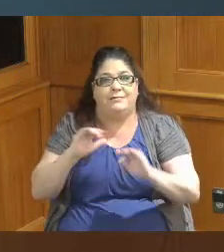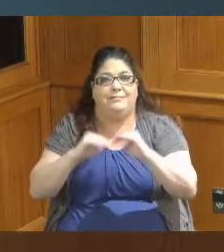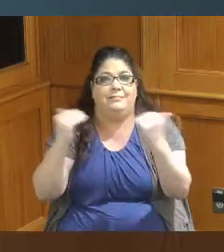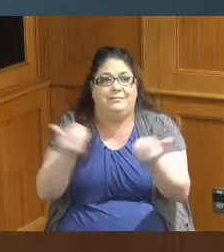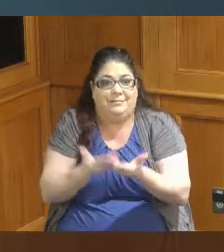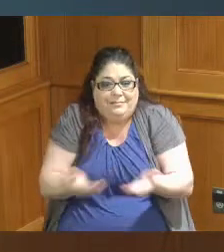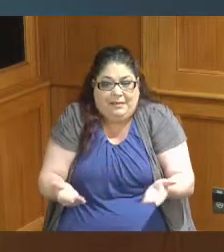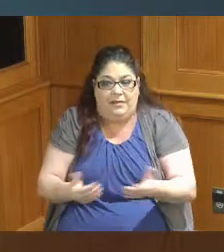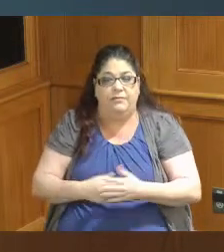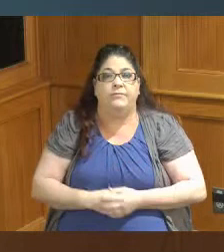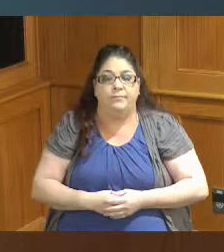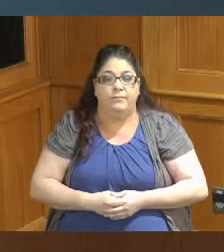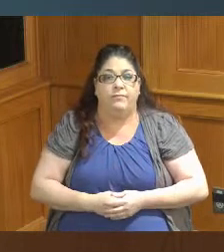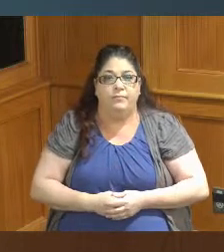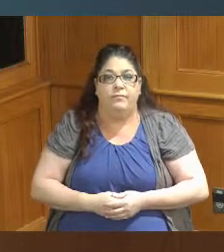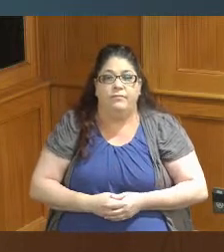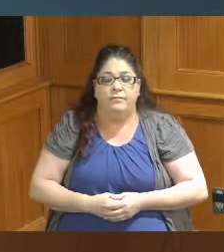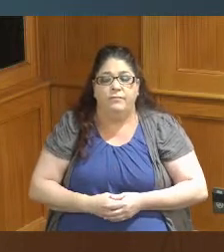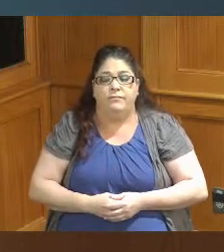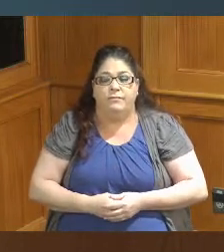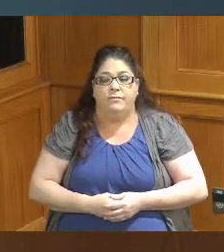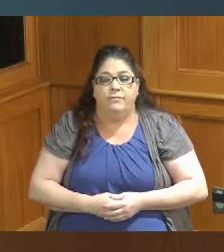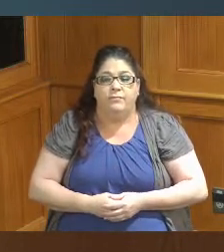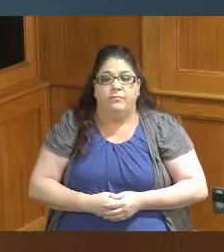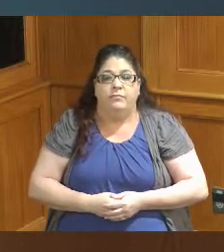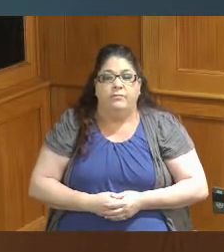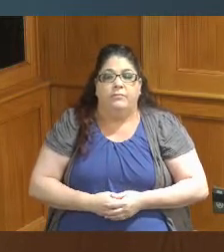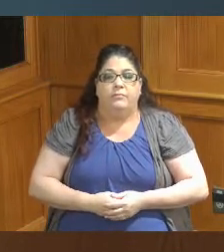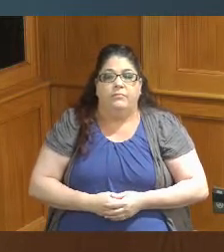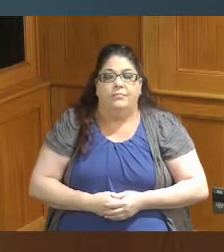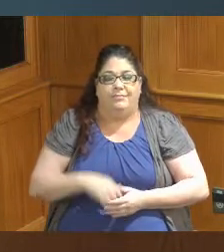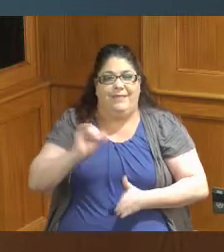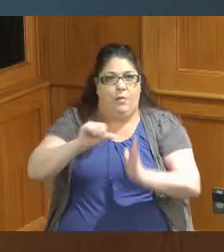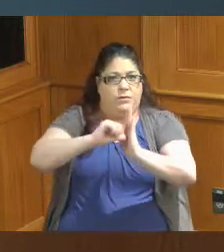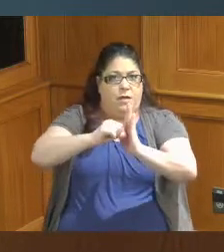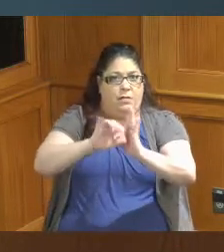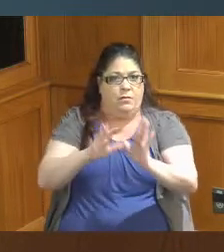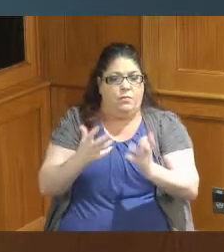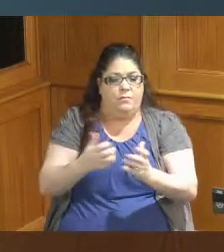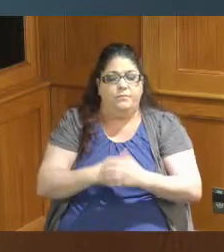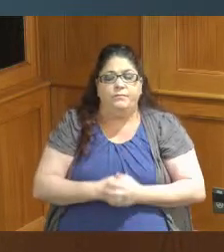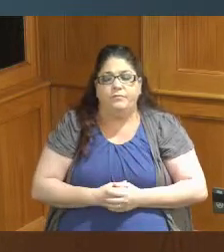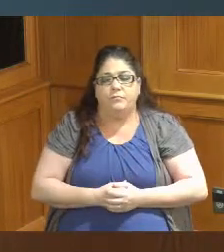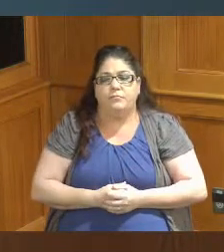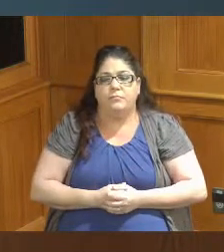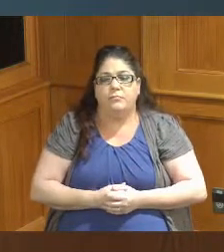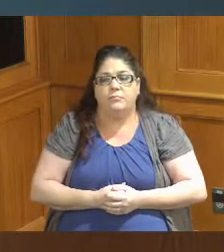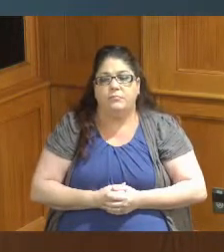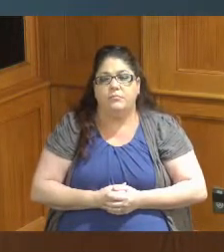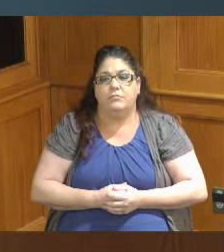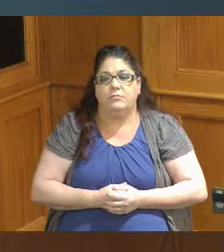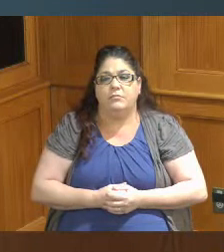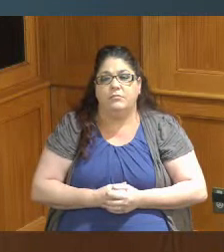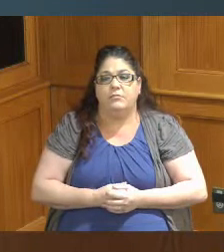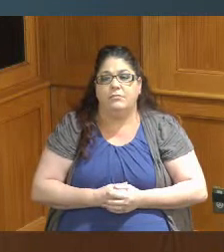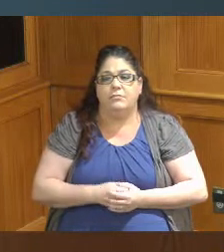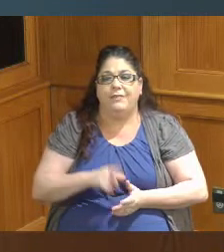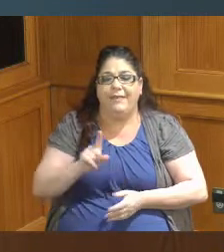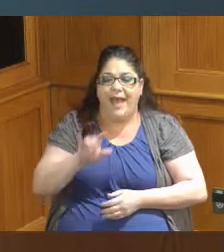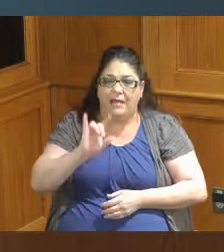wanted to make sure that that was highlighted those are just the highlights of what I some